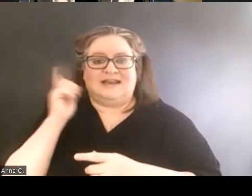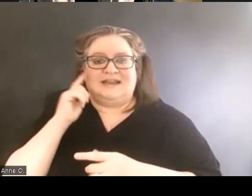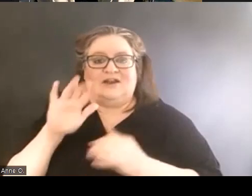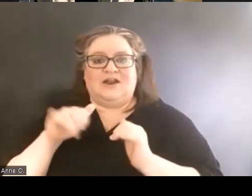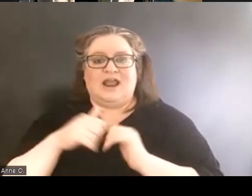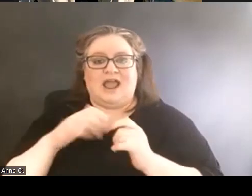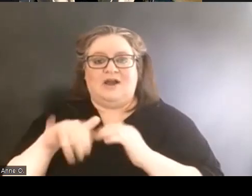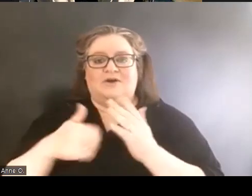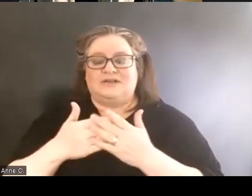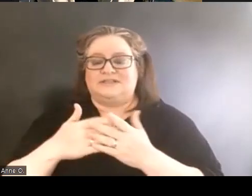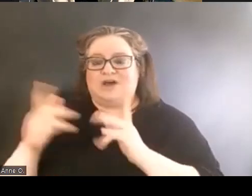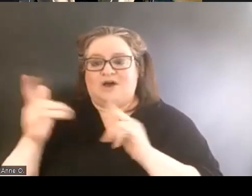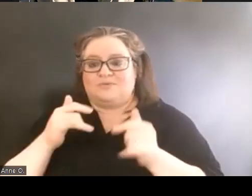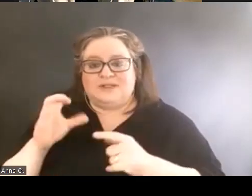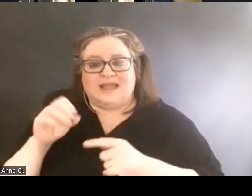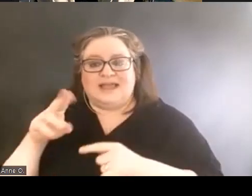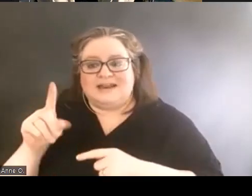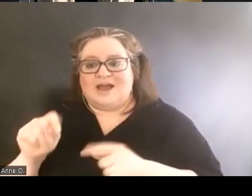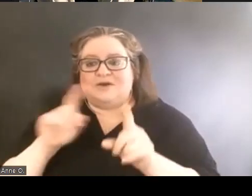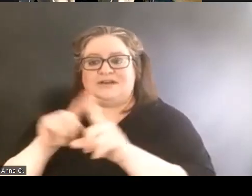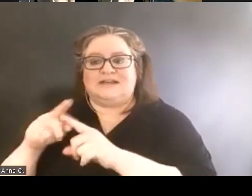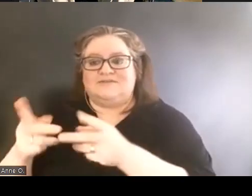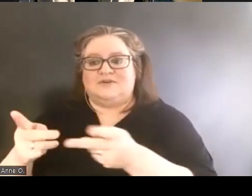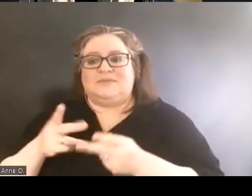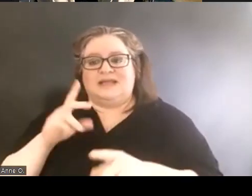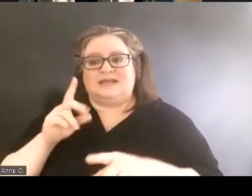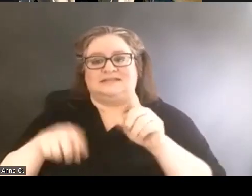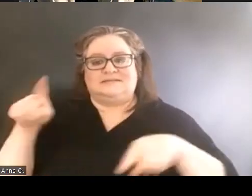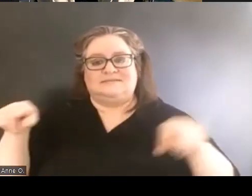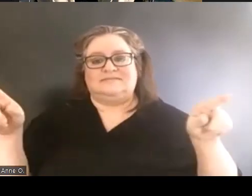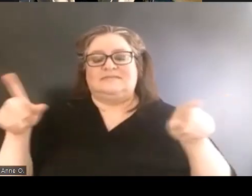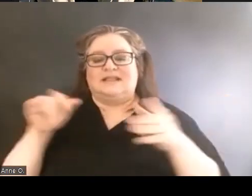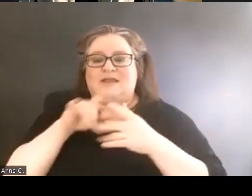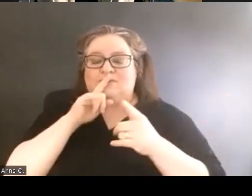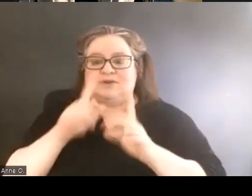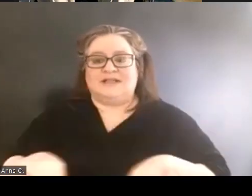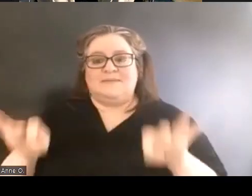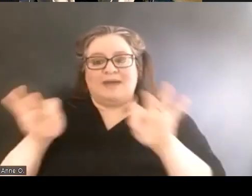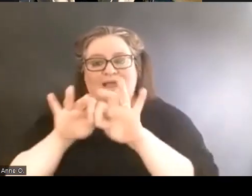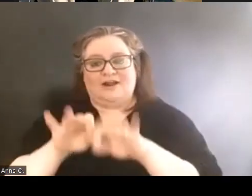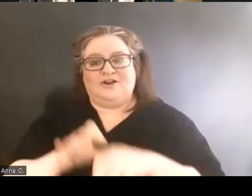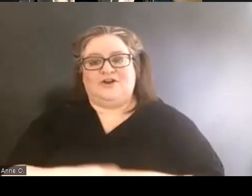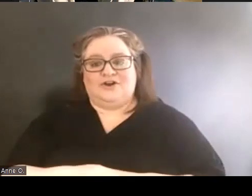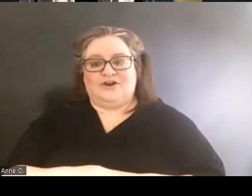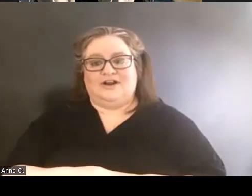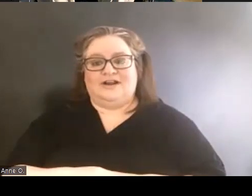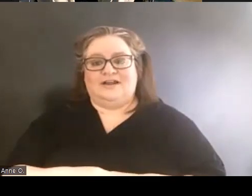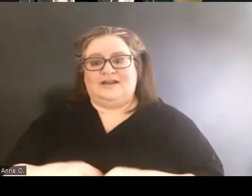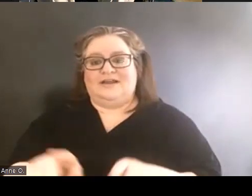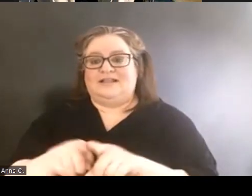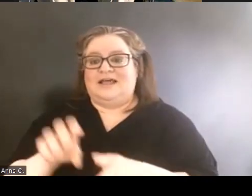in different places and with different variables that really, really matter. Like the SACI committee kind of